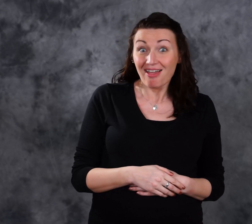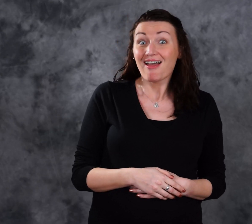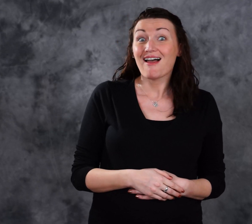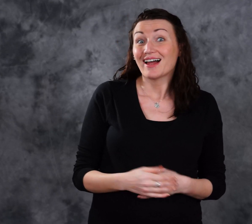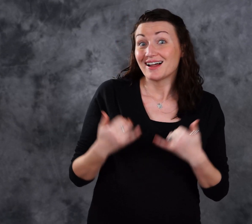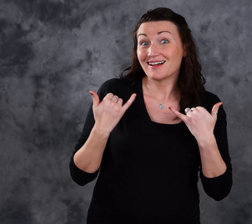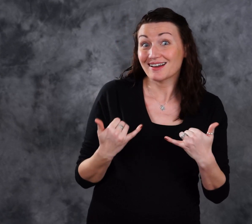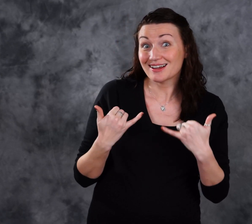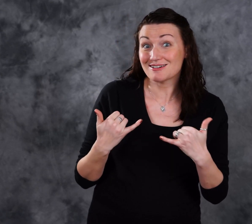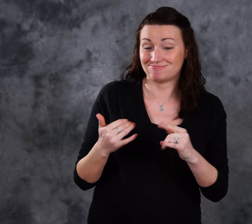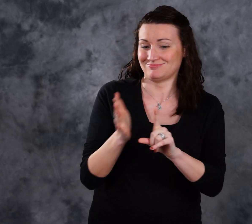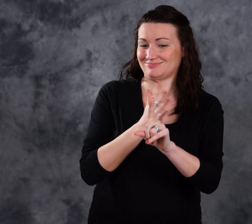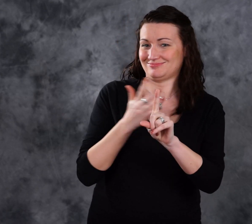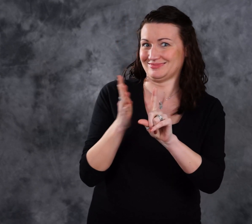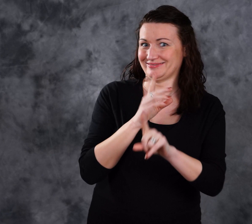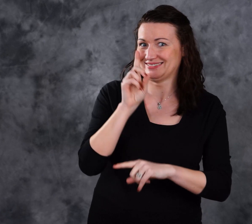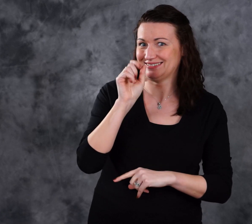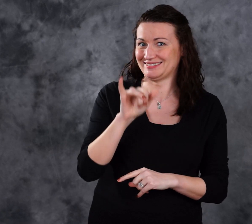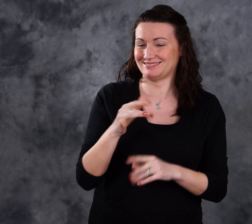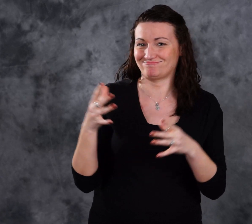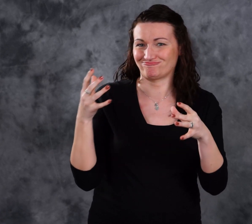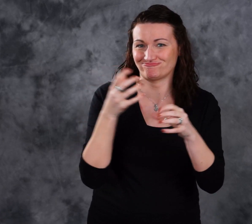Lobby Day Recaps